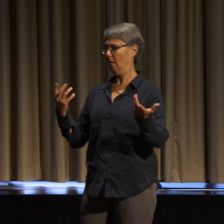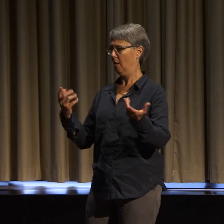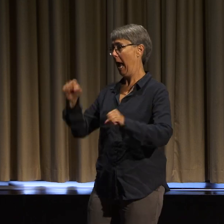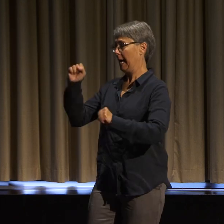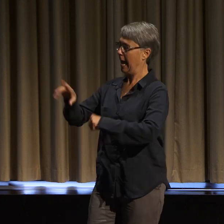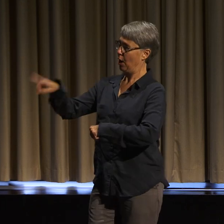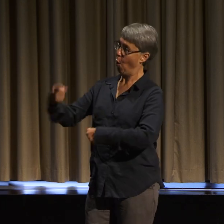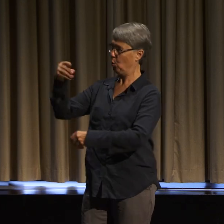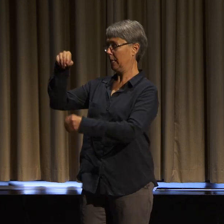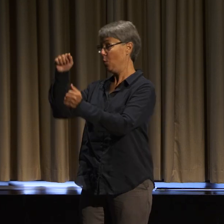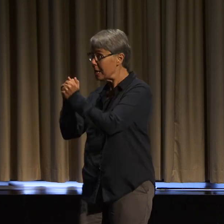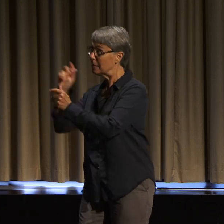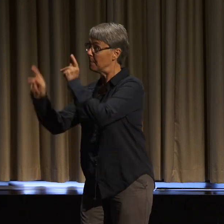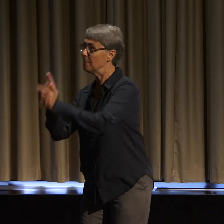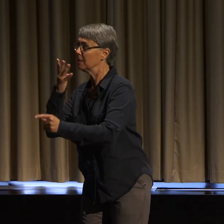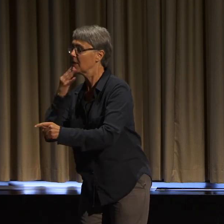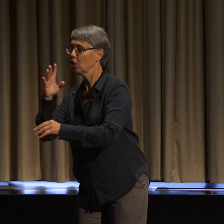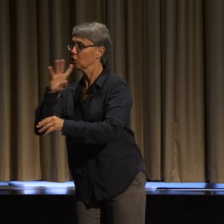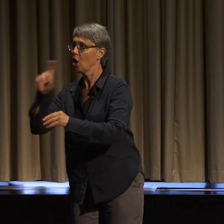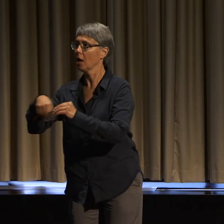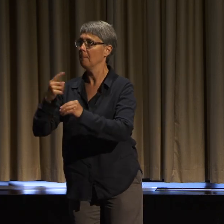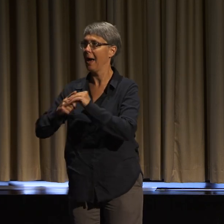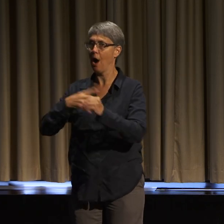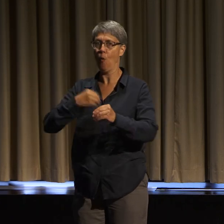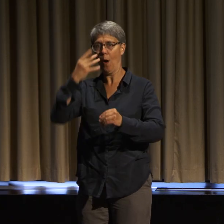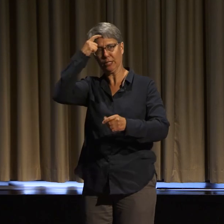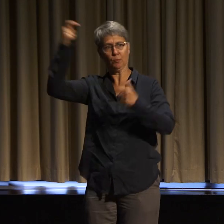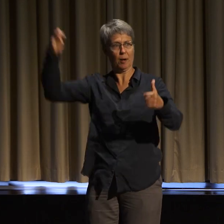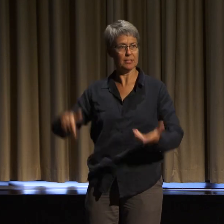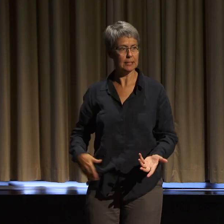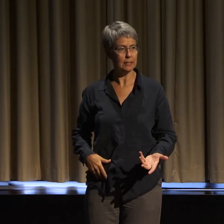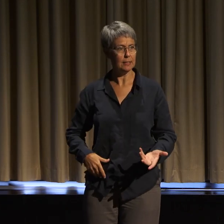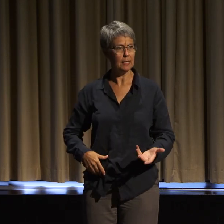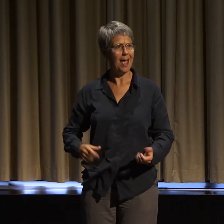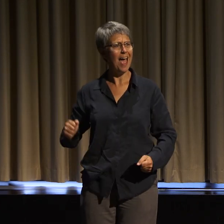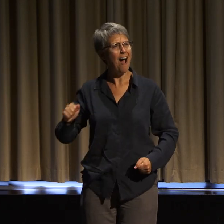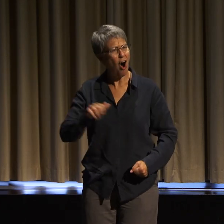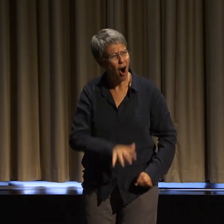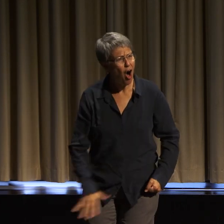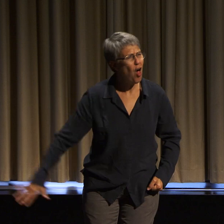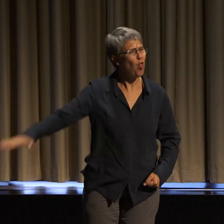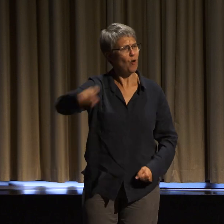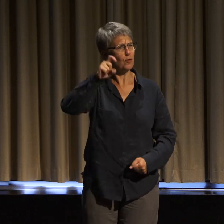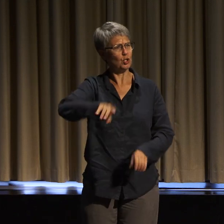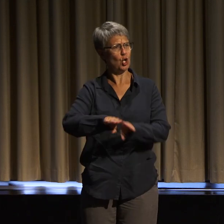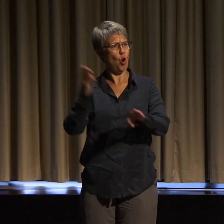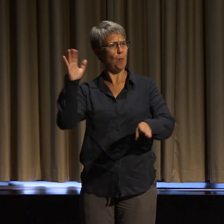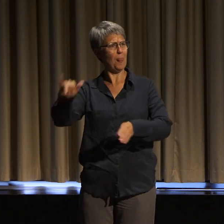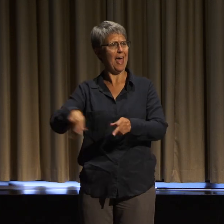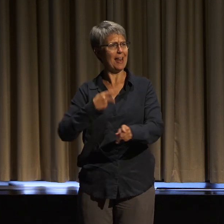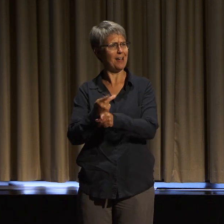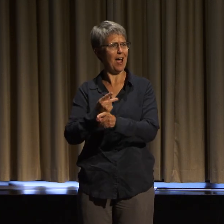and examine how abled supremacy and white supremacy work hand-in-hand to oppress and target disabled people of color